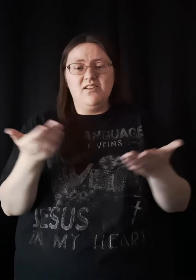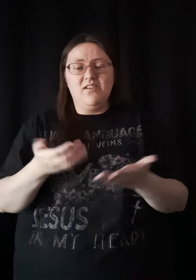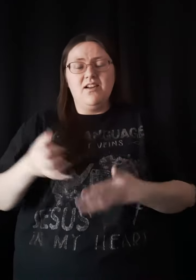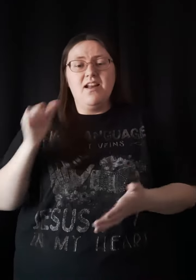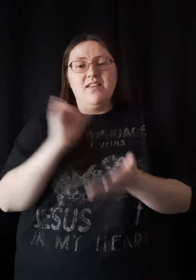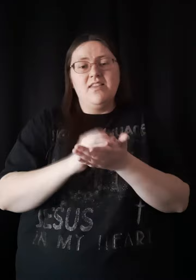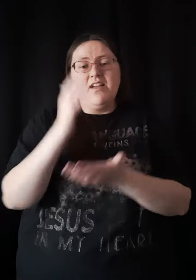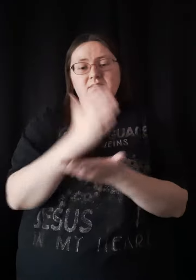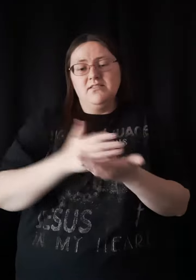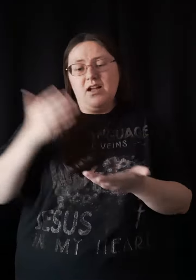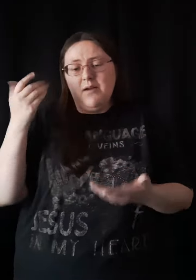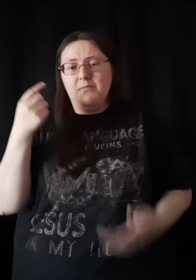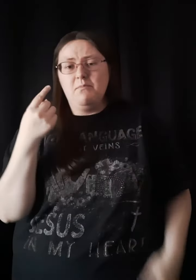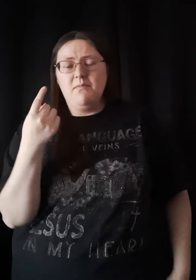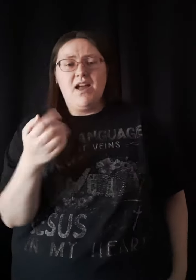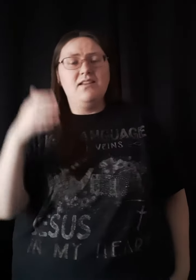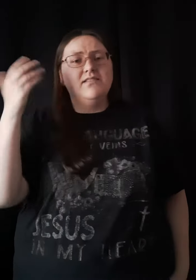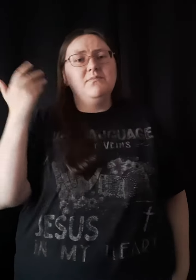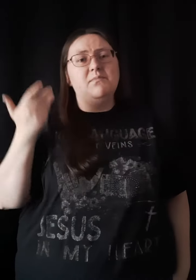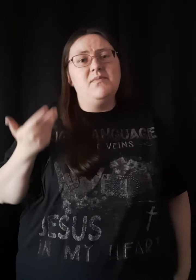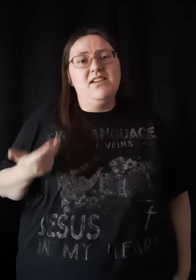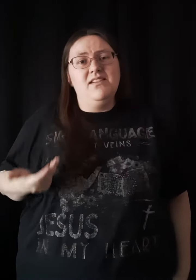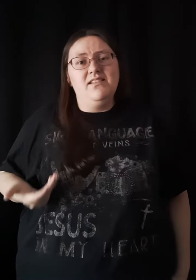That somebody is me